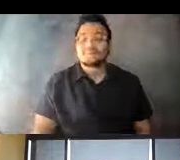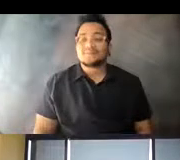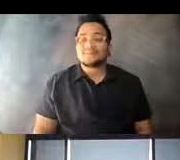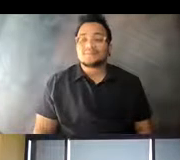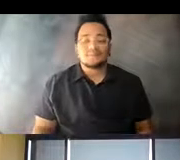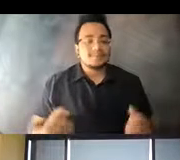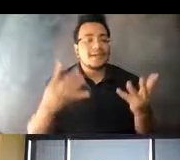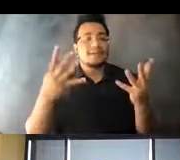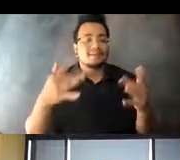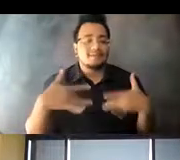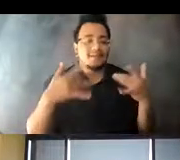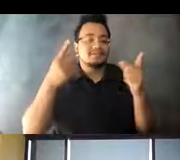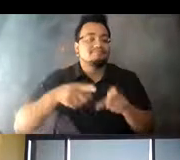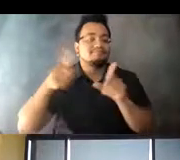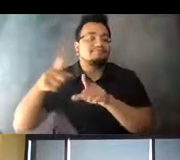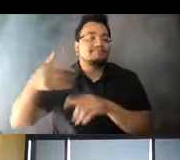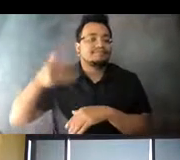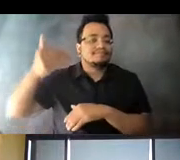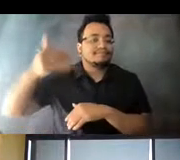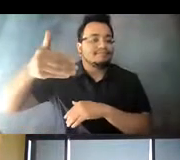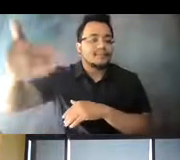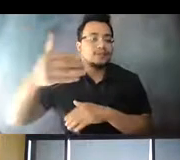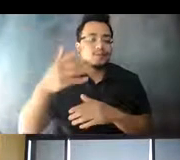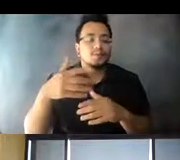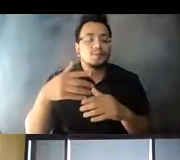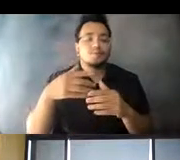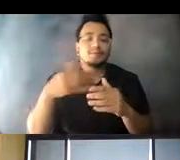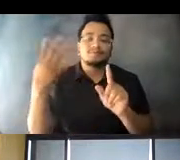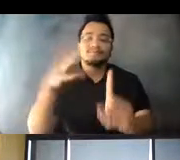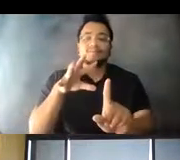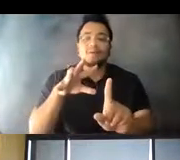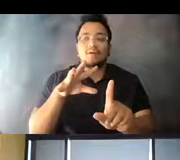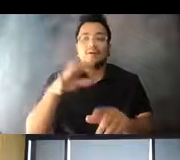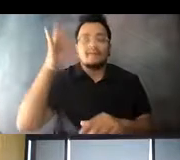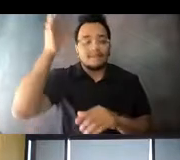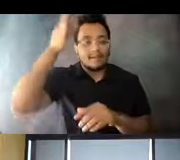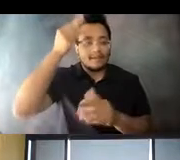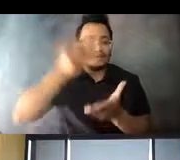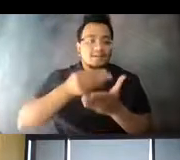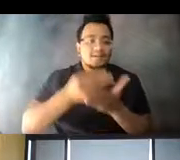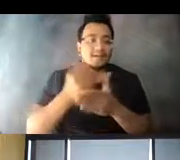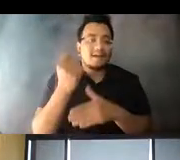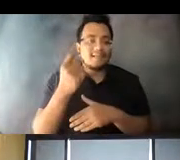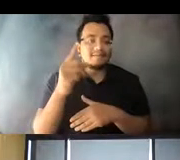coming months to highlight our federally funded 11-mile extension to the system, set to open in 14:44:17 November.